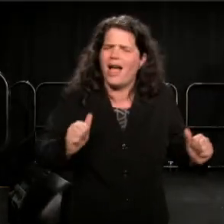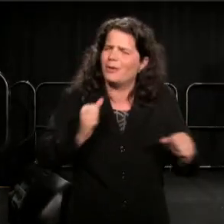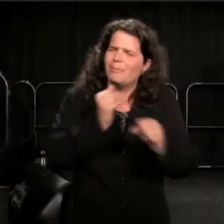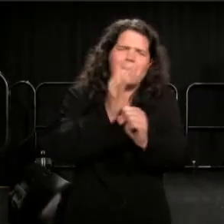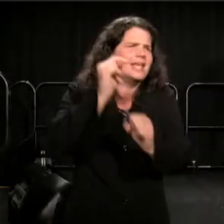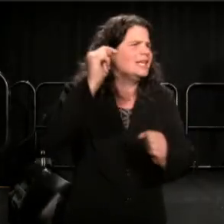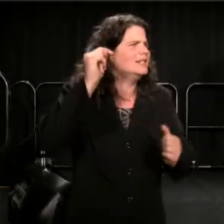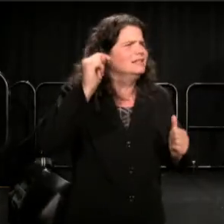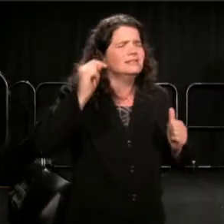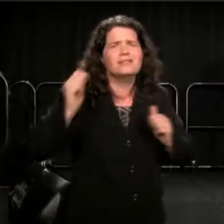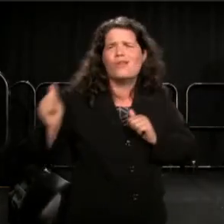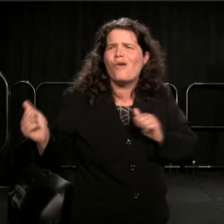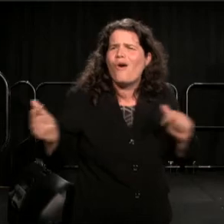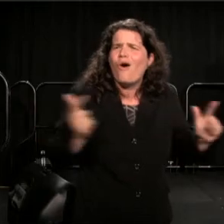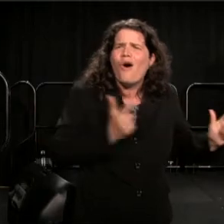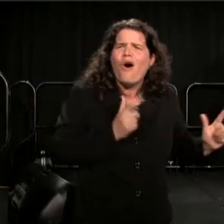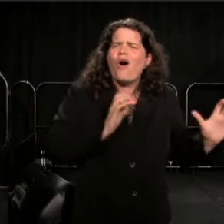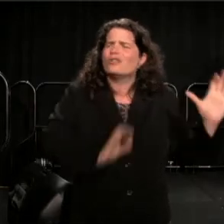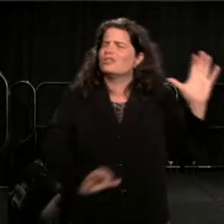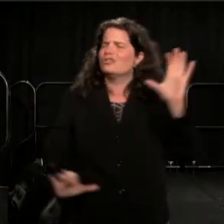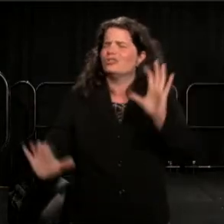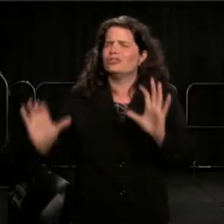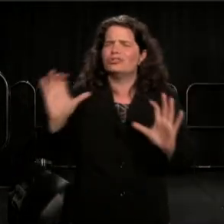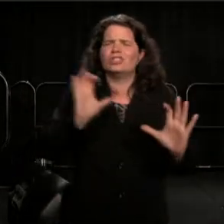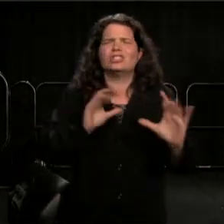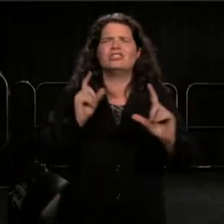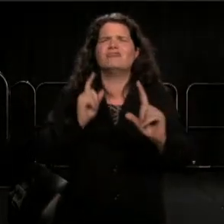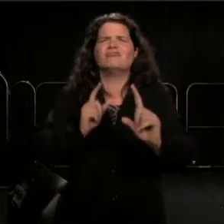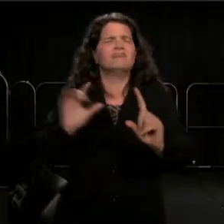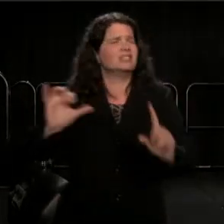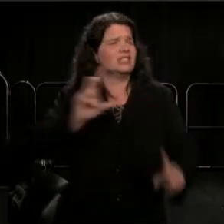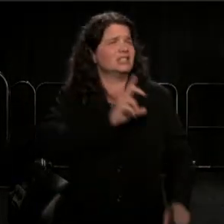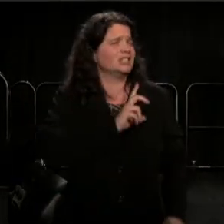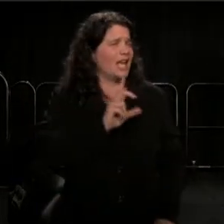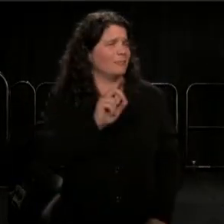We all searching. Like Dr King say, "We're out to redeem the soul